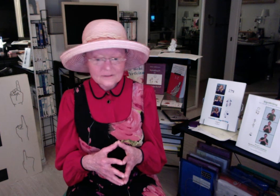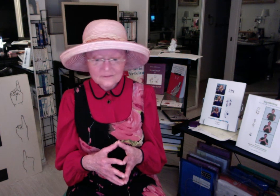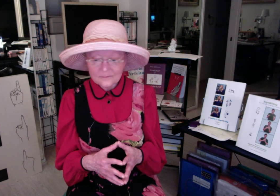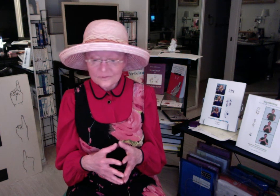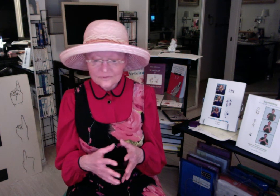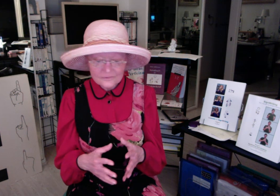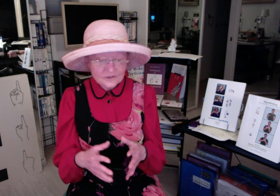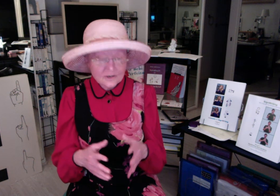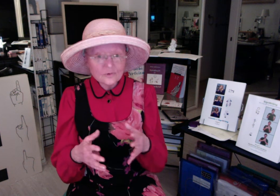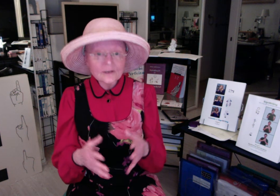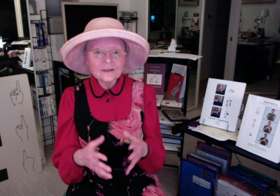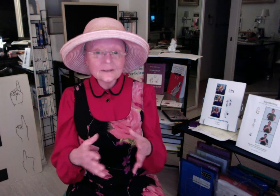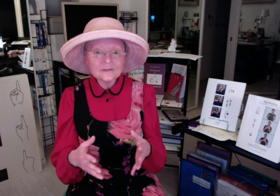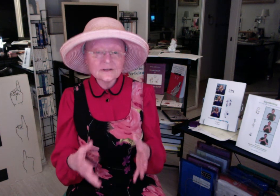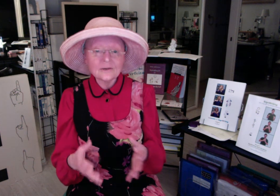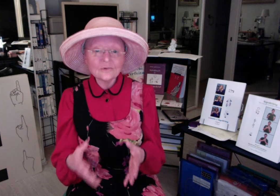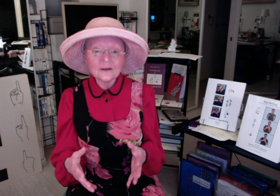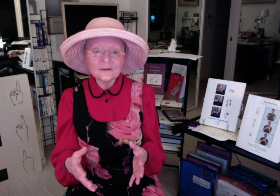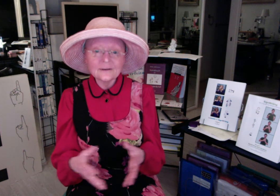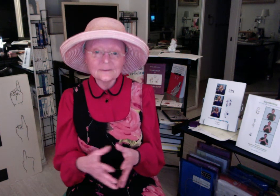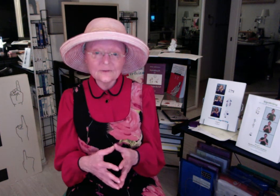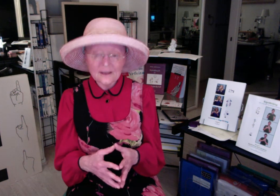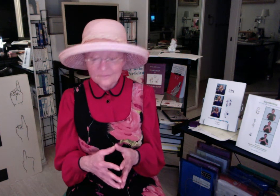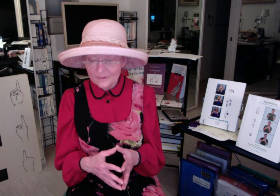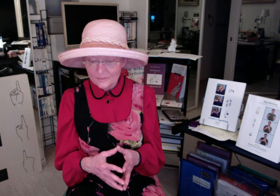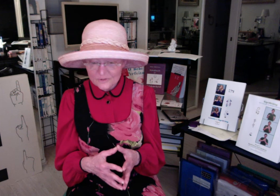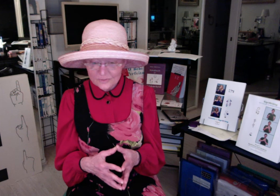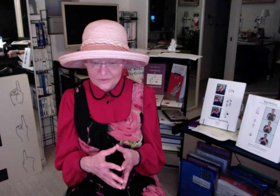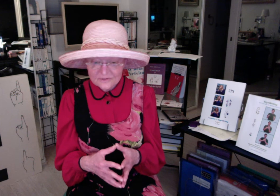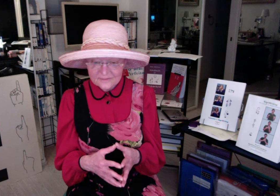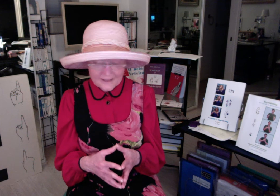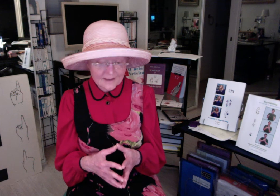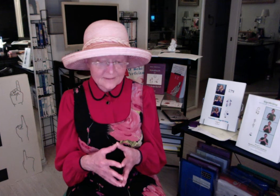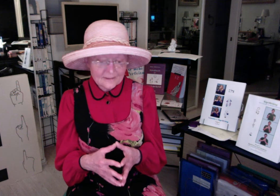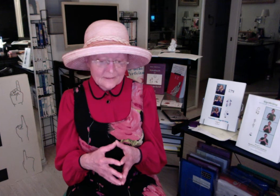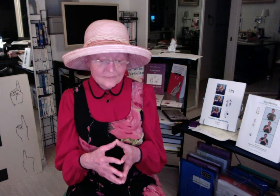beautiful job writing it in SignWriting and we have published books on that so